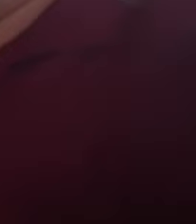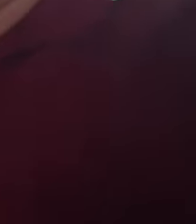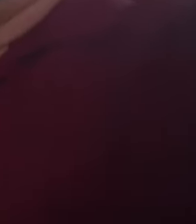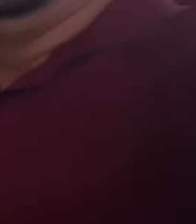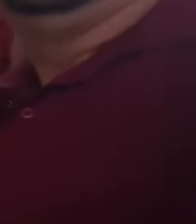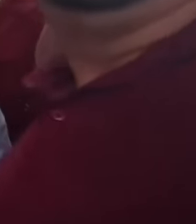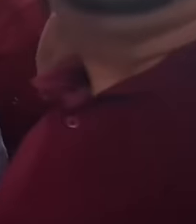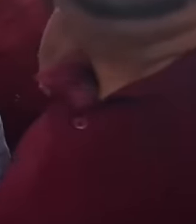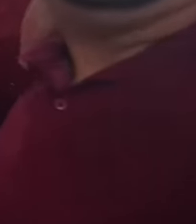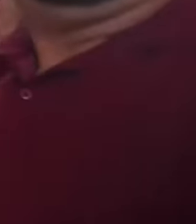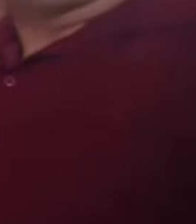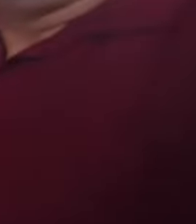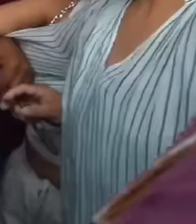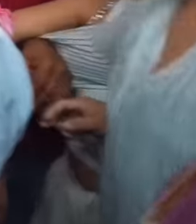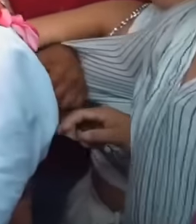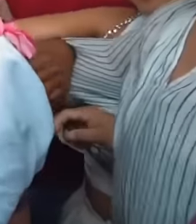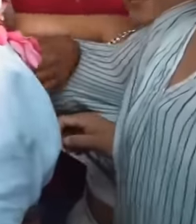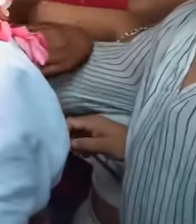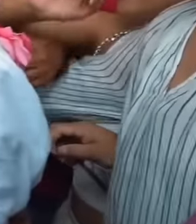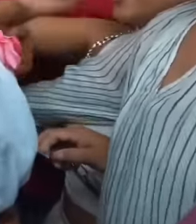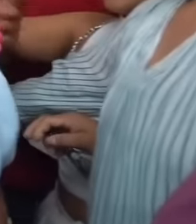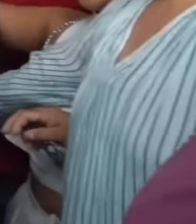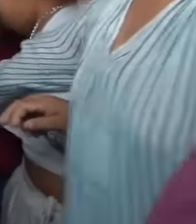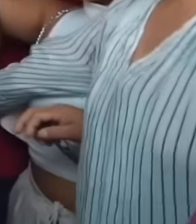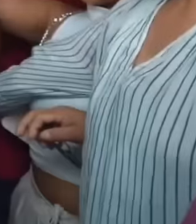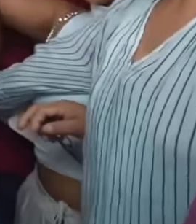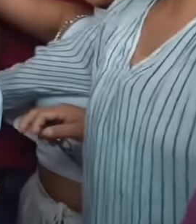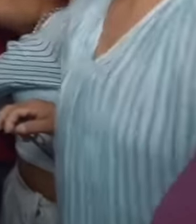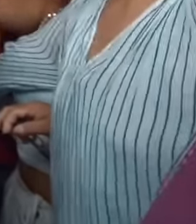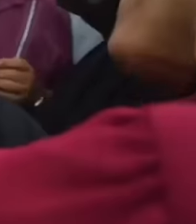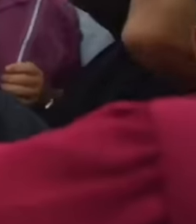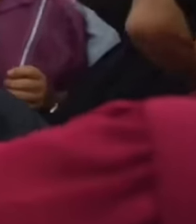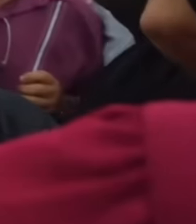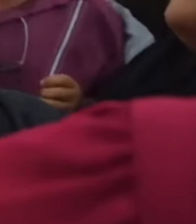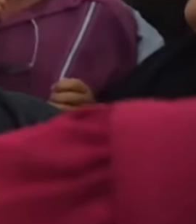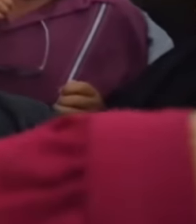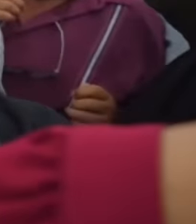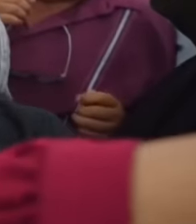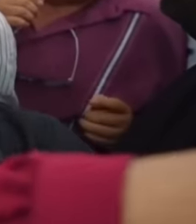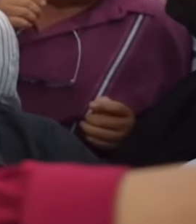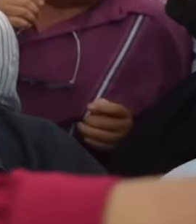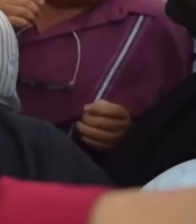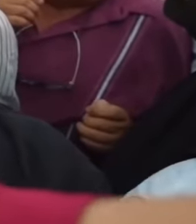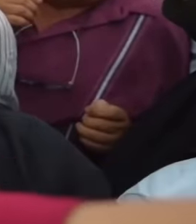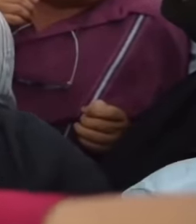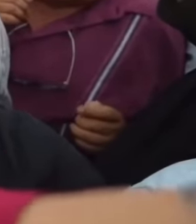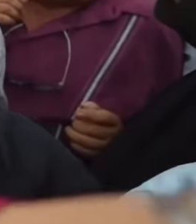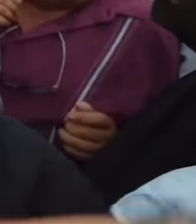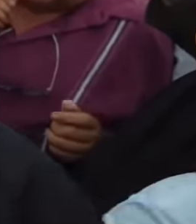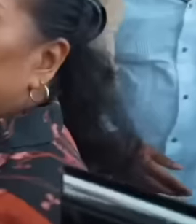López Soador set by governing with the most poor with the most needy who for many years